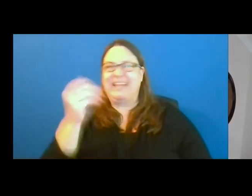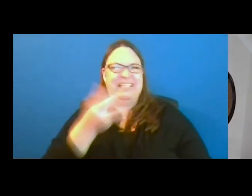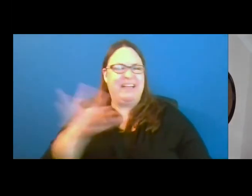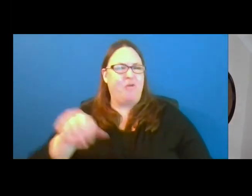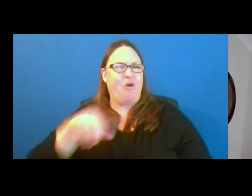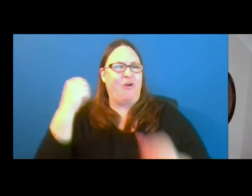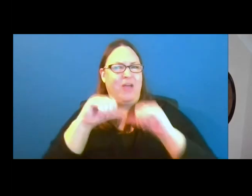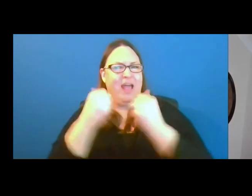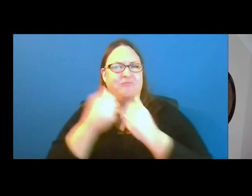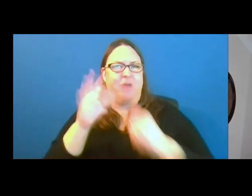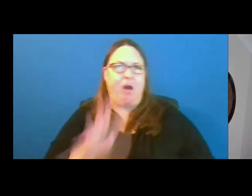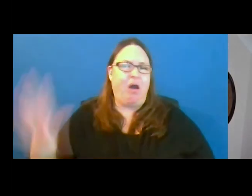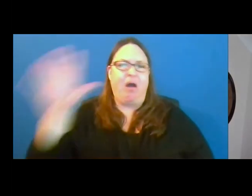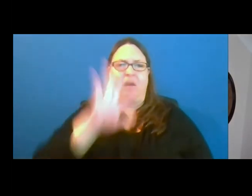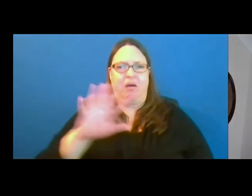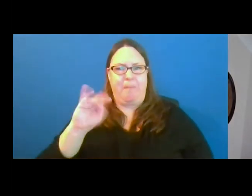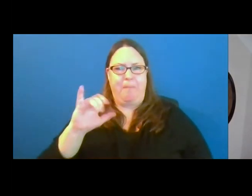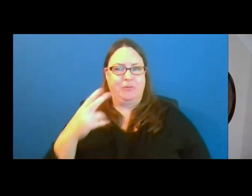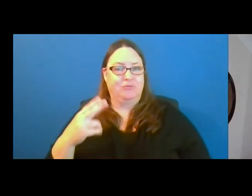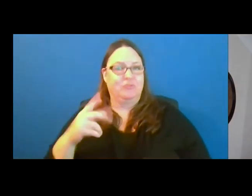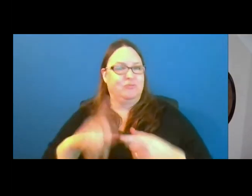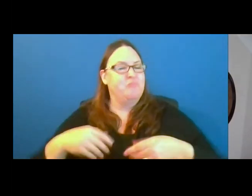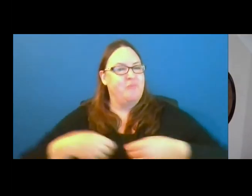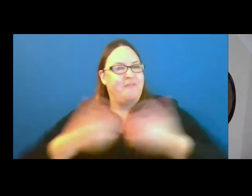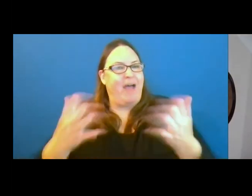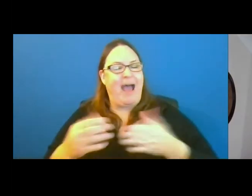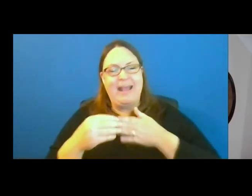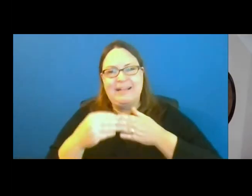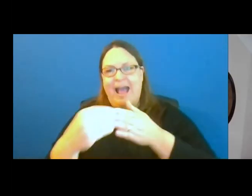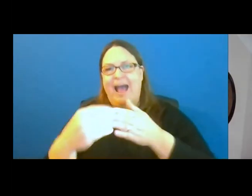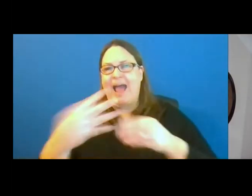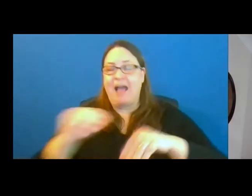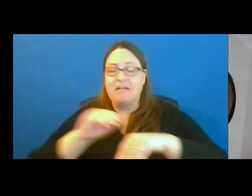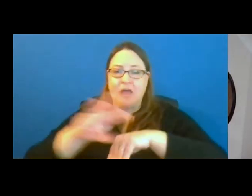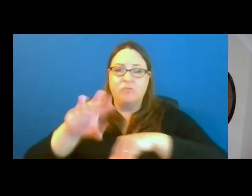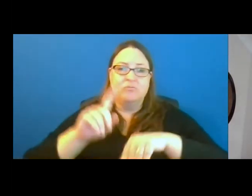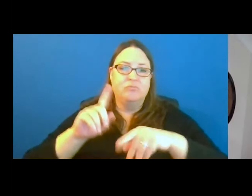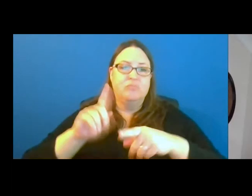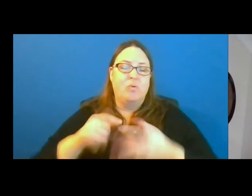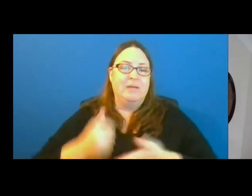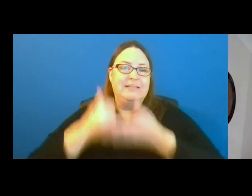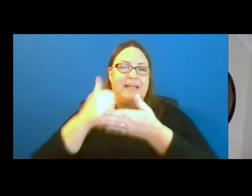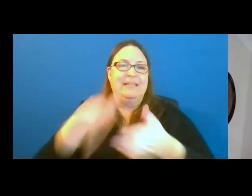all around Michigan, in order to provide guidance and consultation to assist the department's outreach efforts.